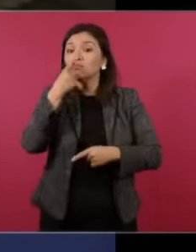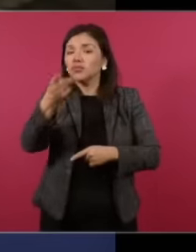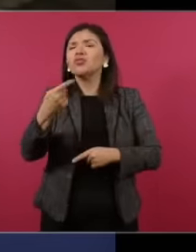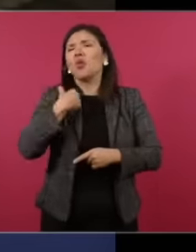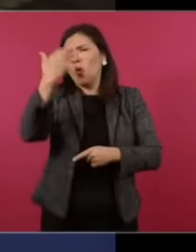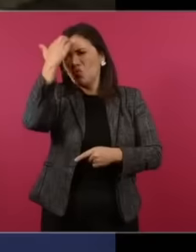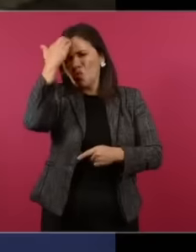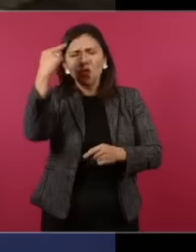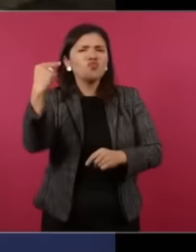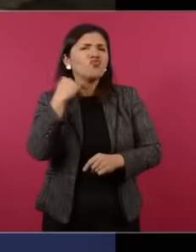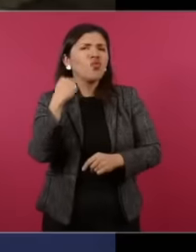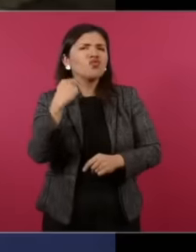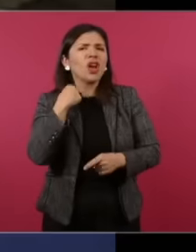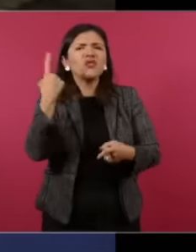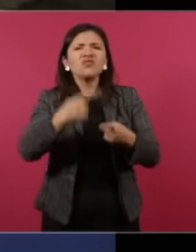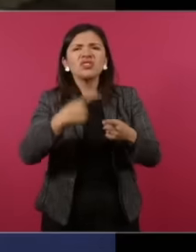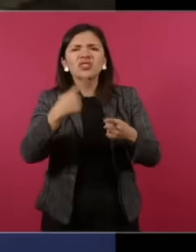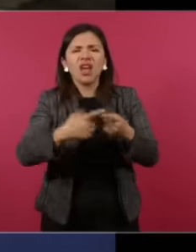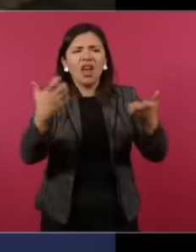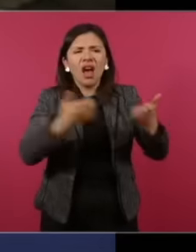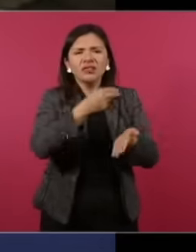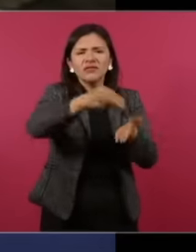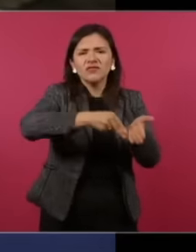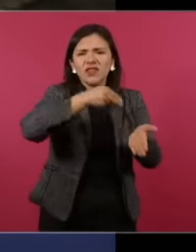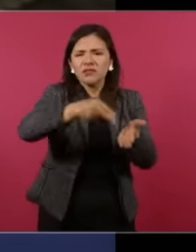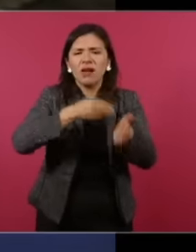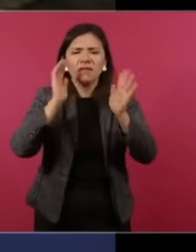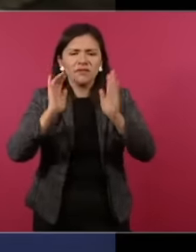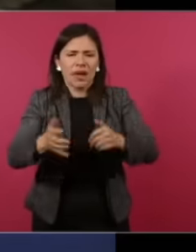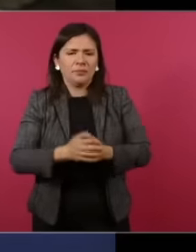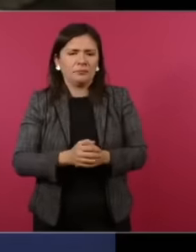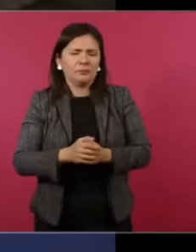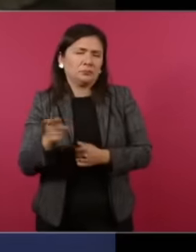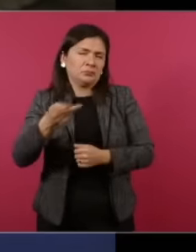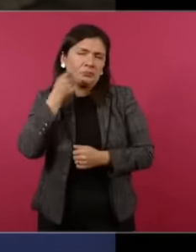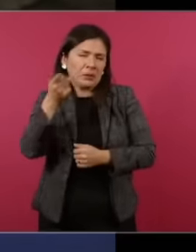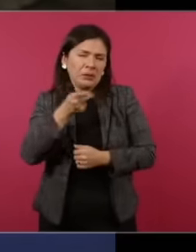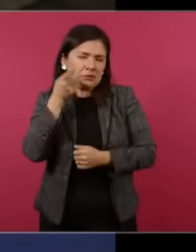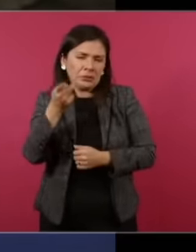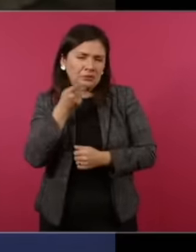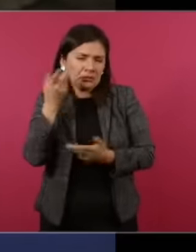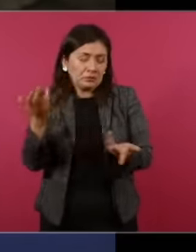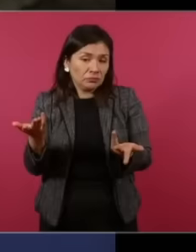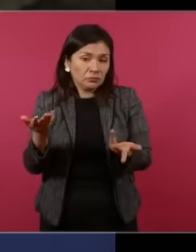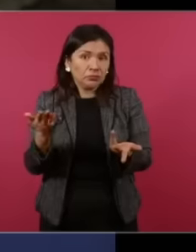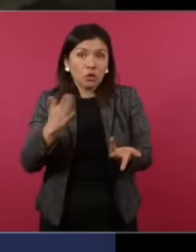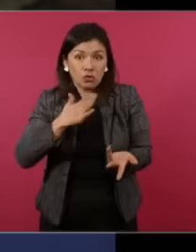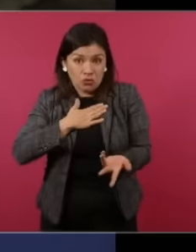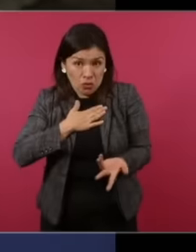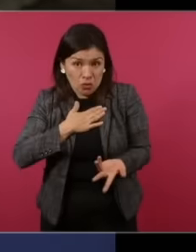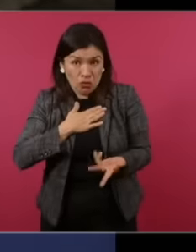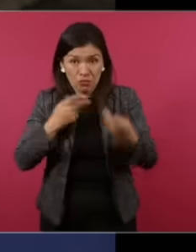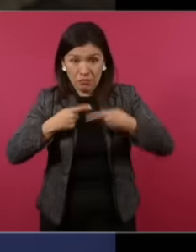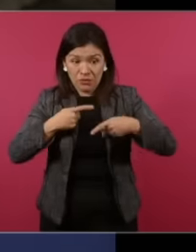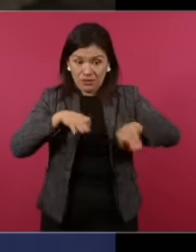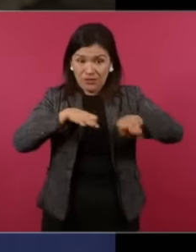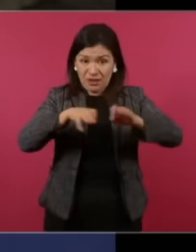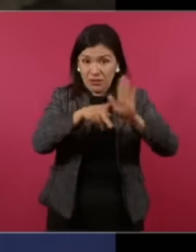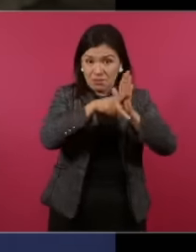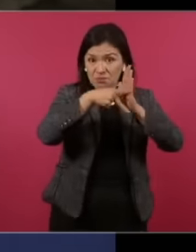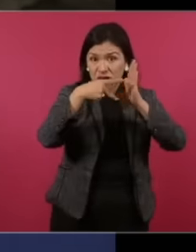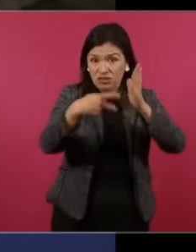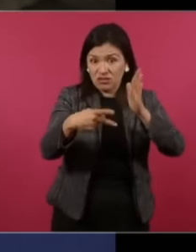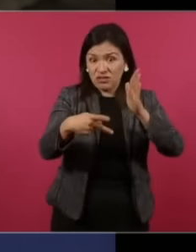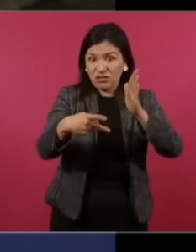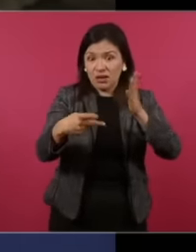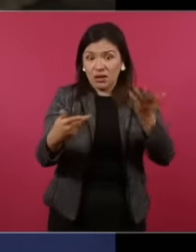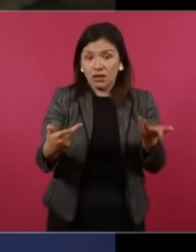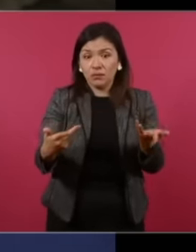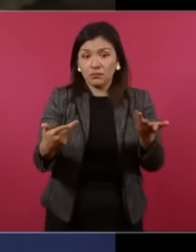exactly who it had been and blah blah blah I was like a This journalist will be